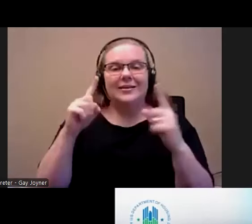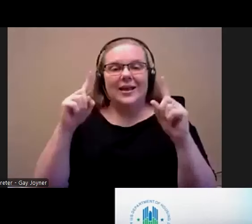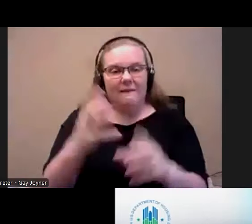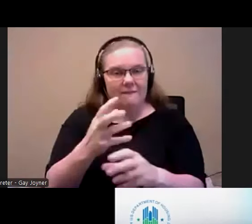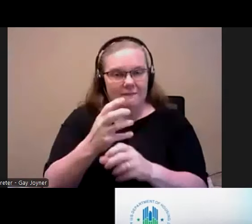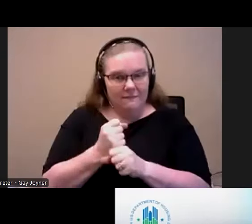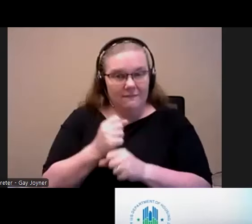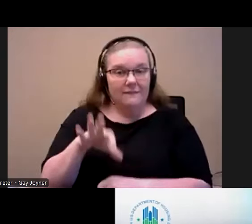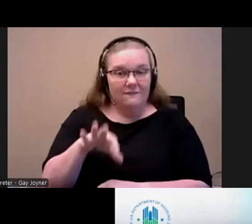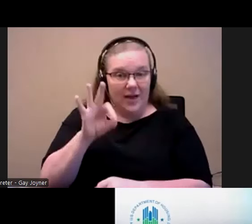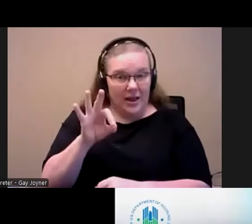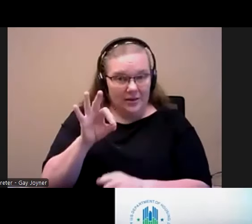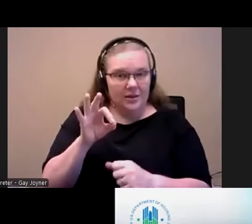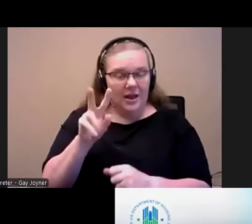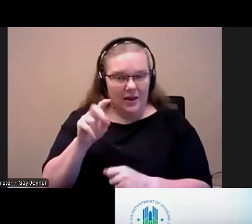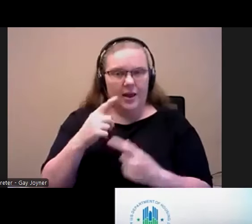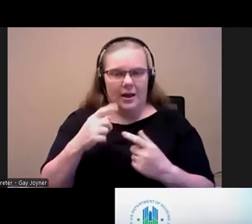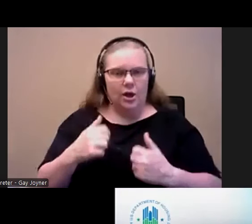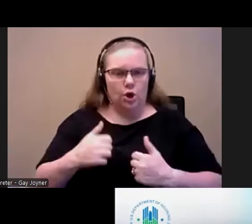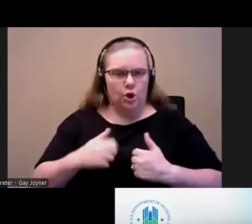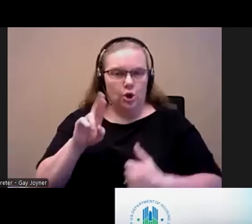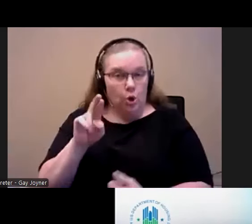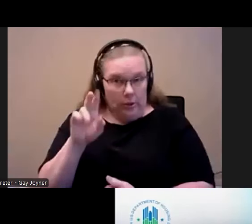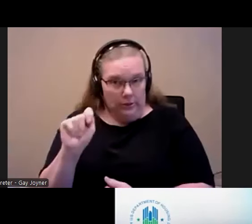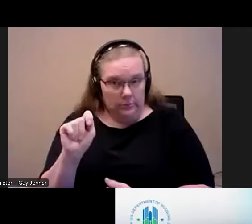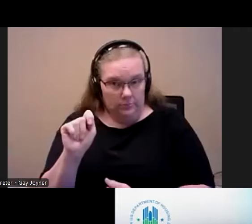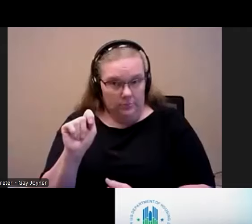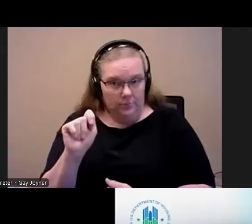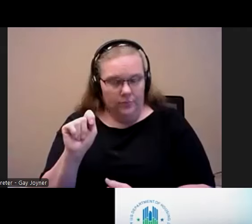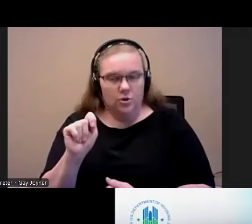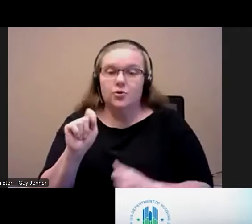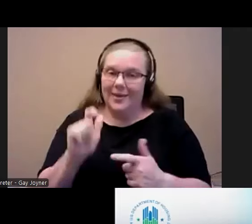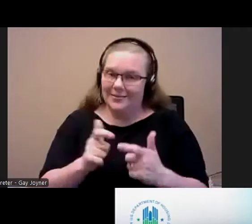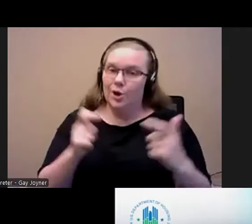provide supportive services to help people find a unit is a huge selling point. If you